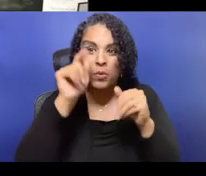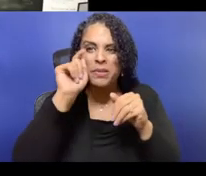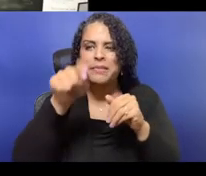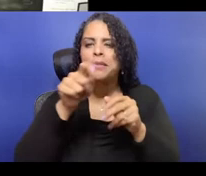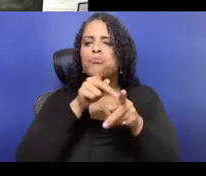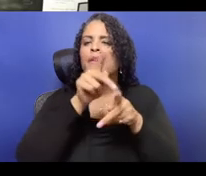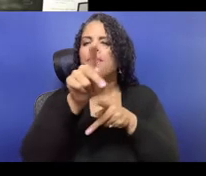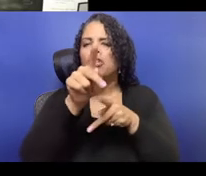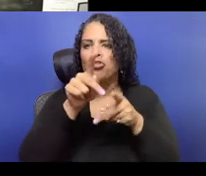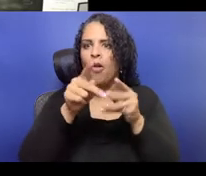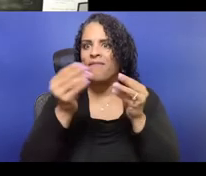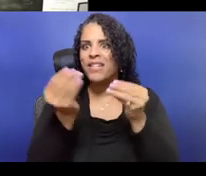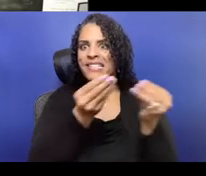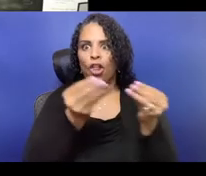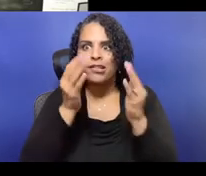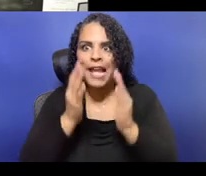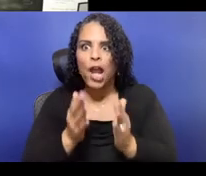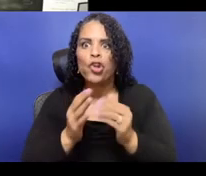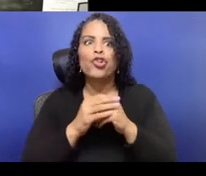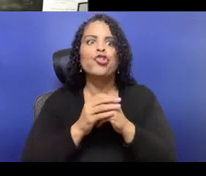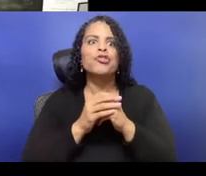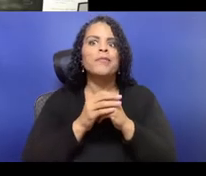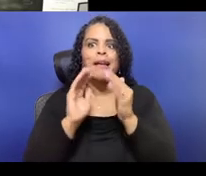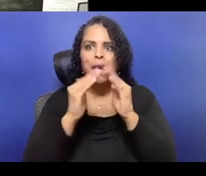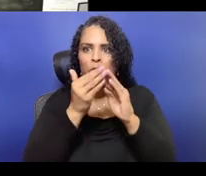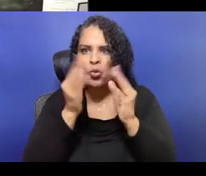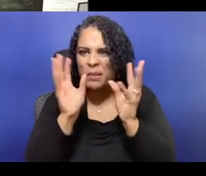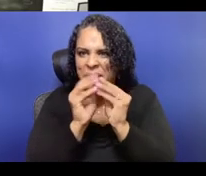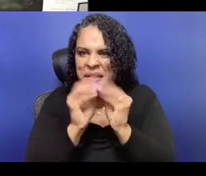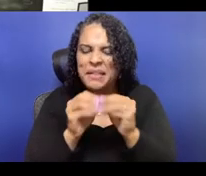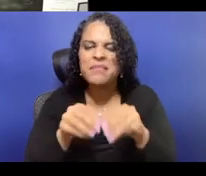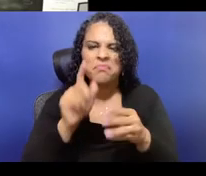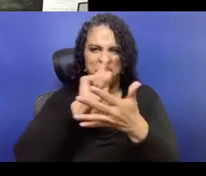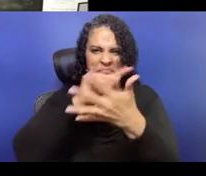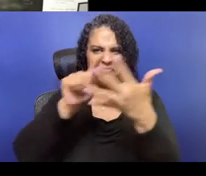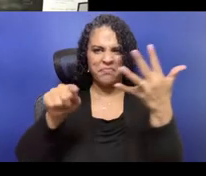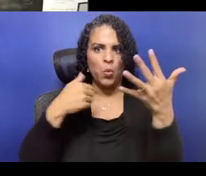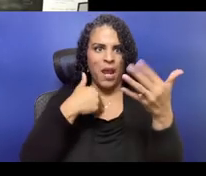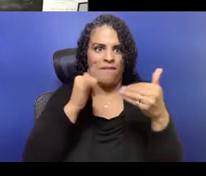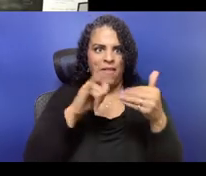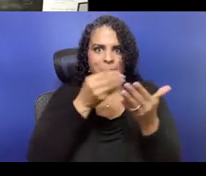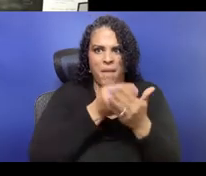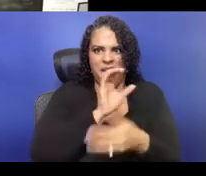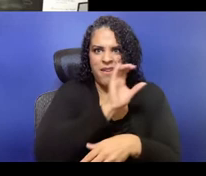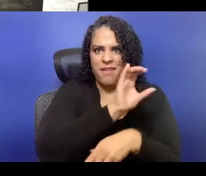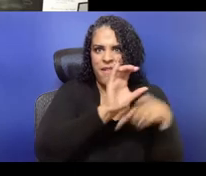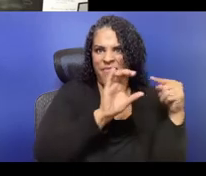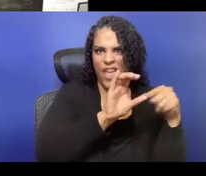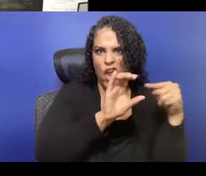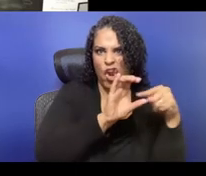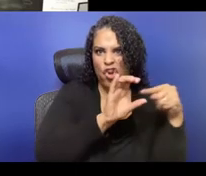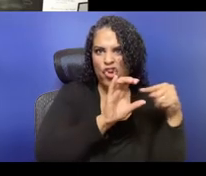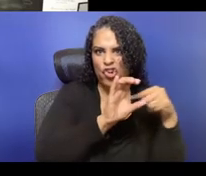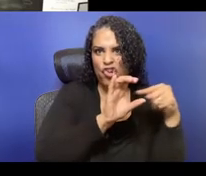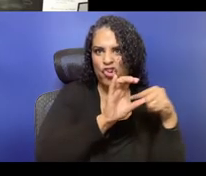infantilizing of the public and of those that are working in arts institutions that they're not gonna understand